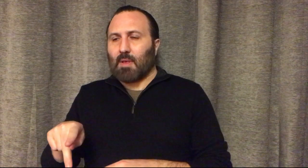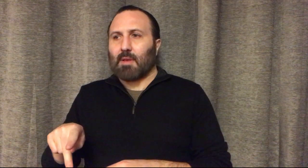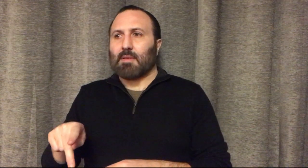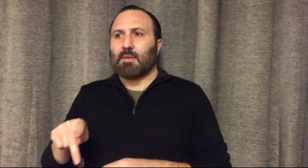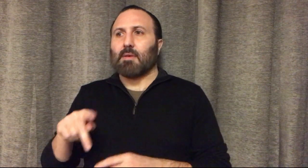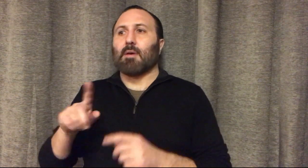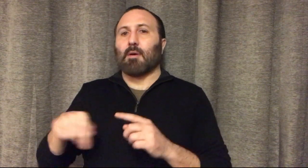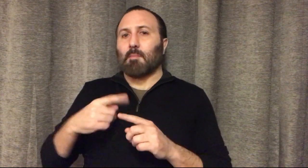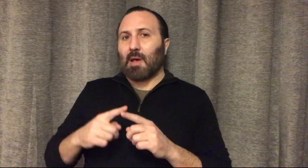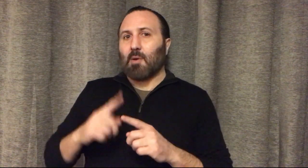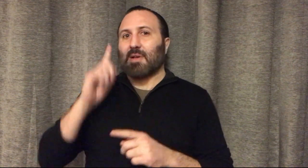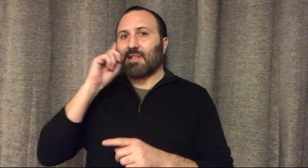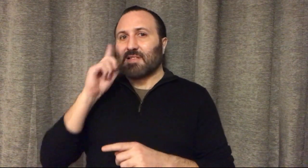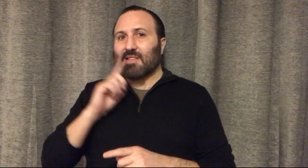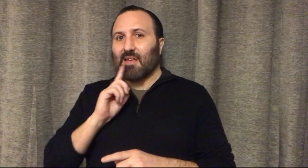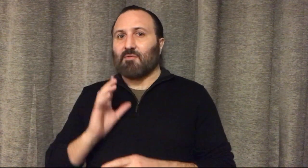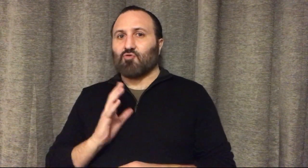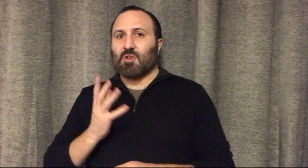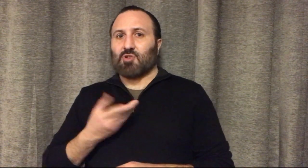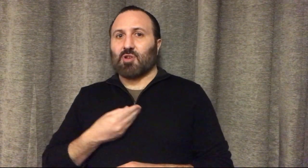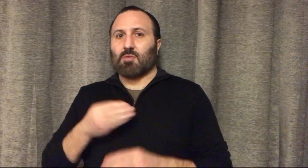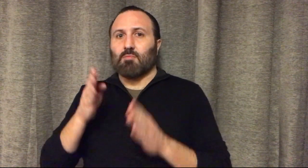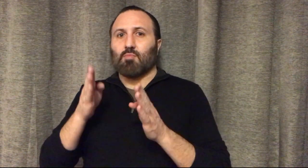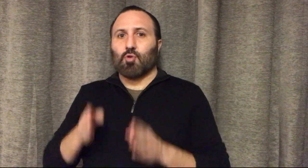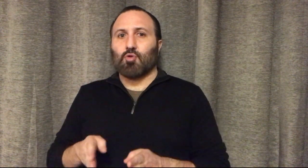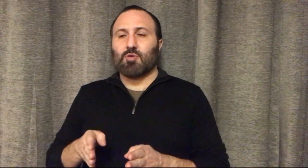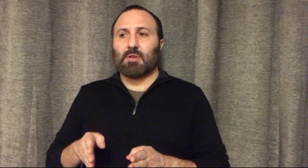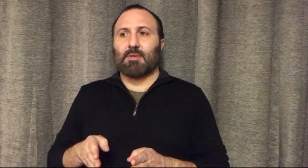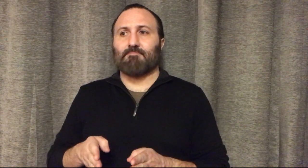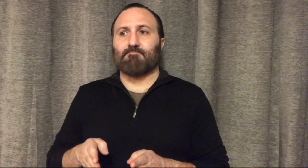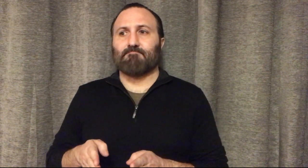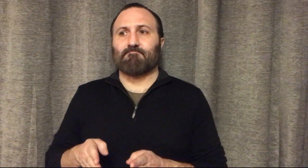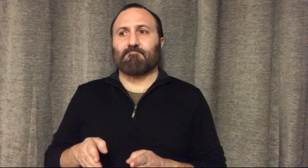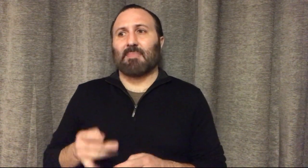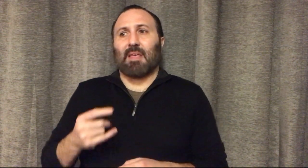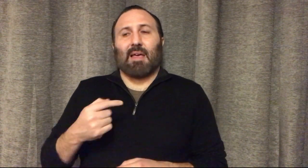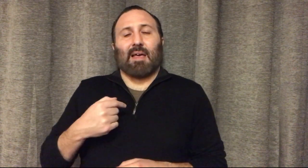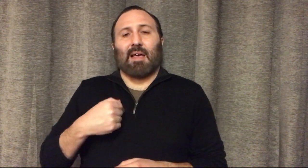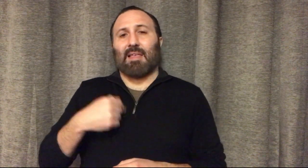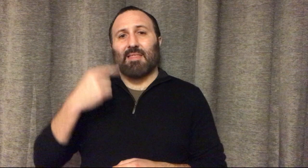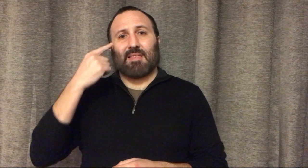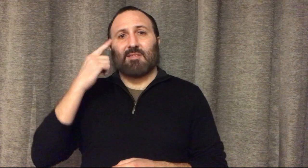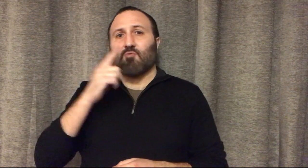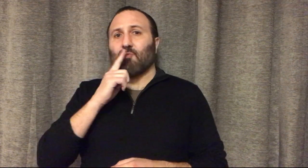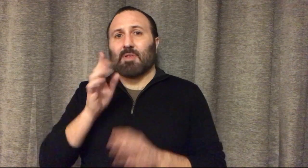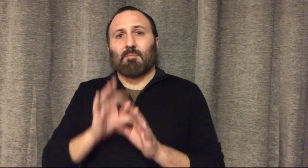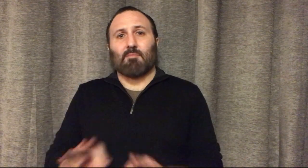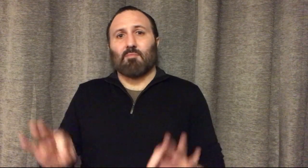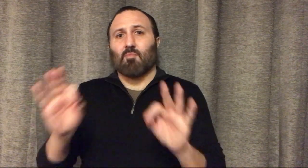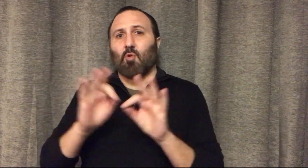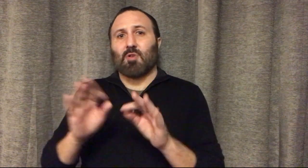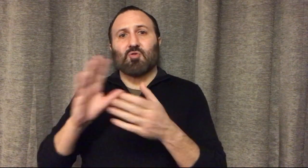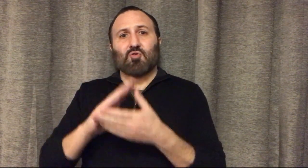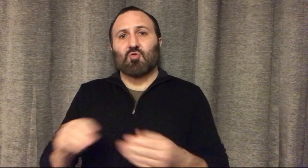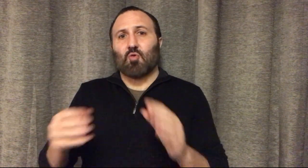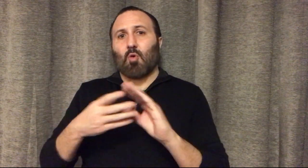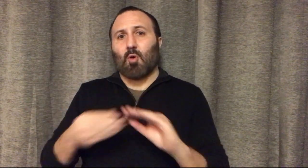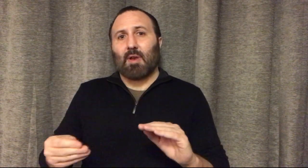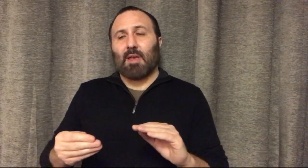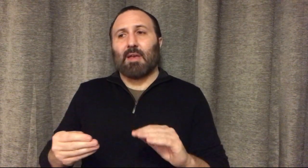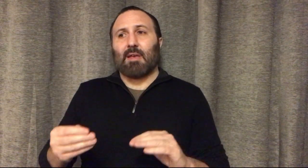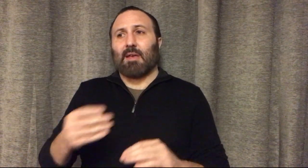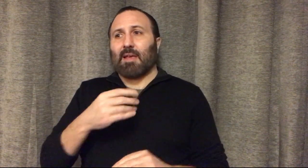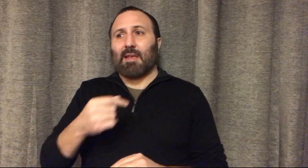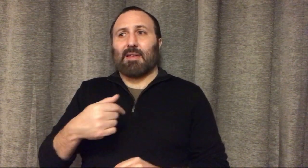It is about a Deaf trans person's journey and I think it is one of important stories